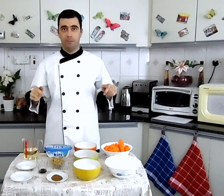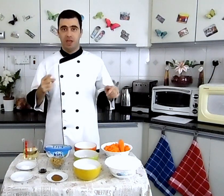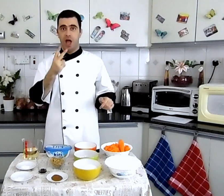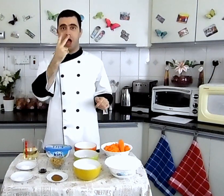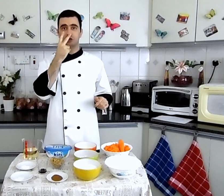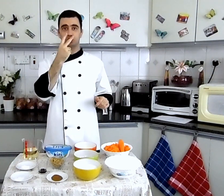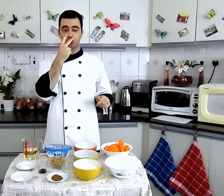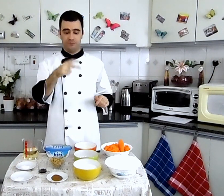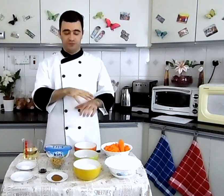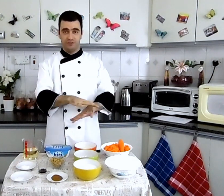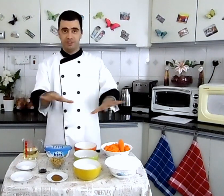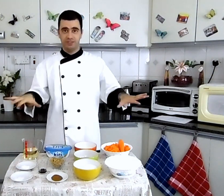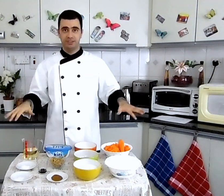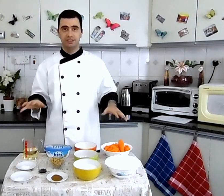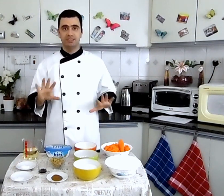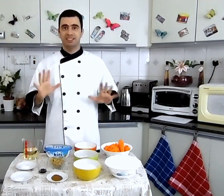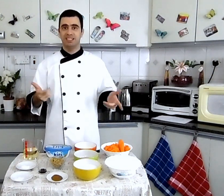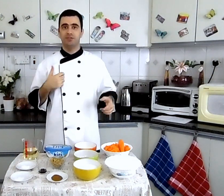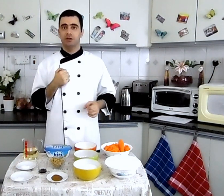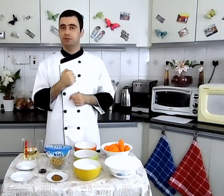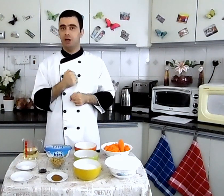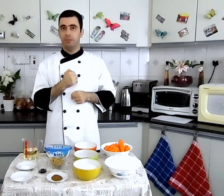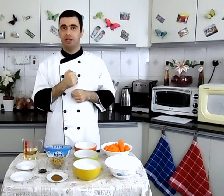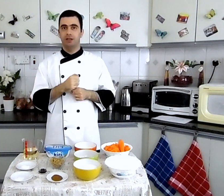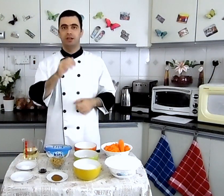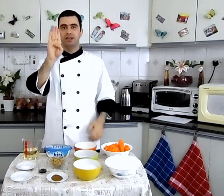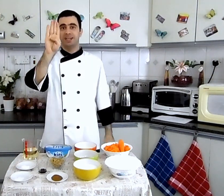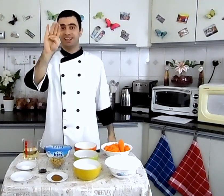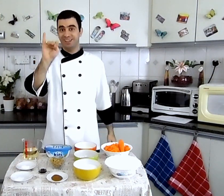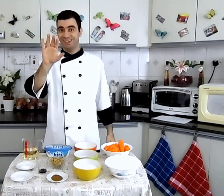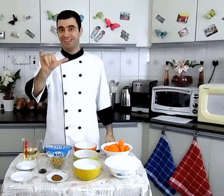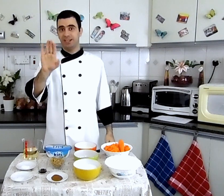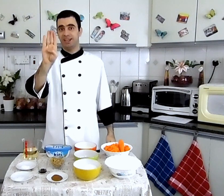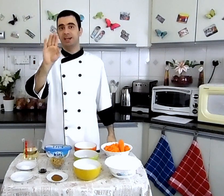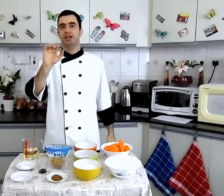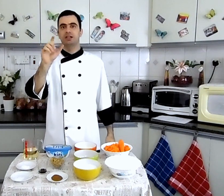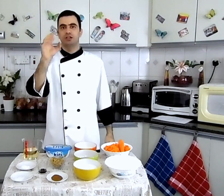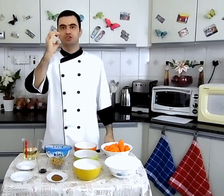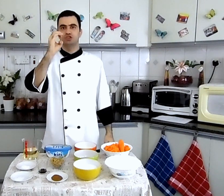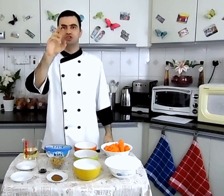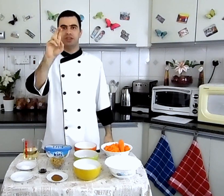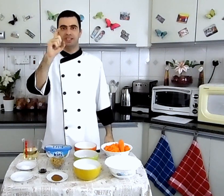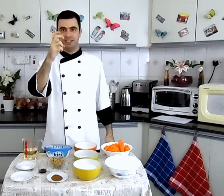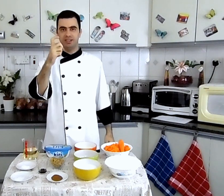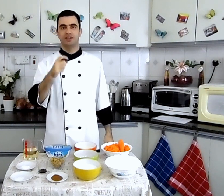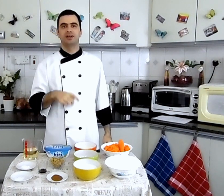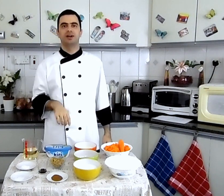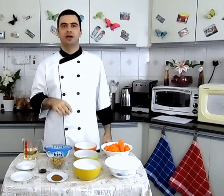Today we will see اليوم حنشوف how to bake carrot cake كيف نخبز كيك الجزر